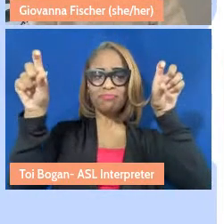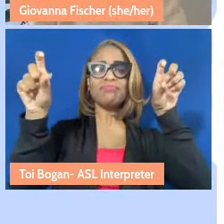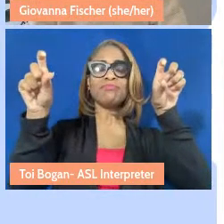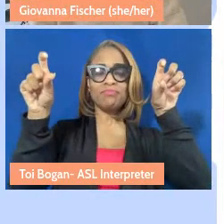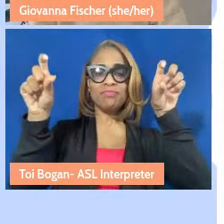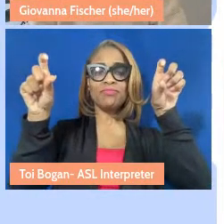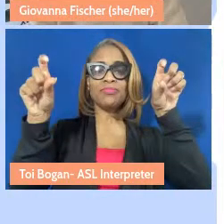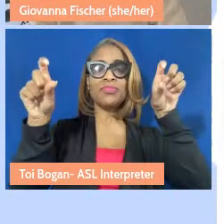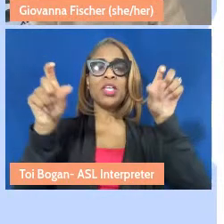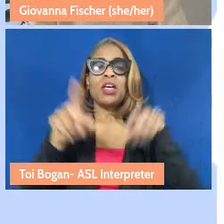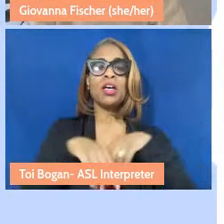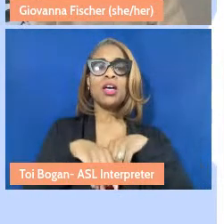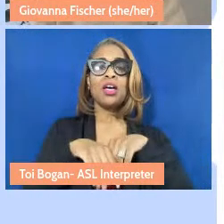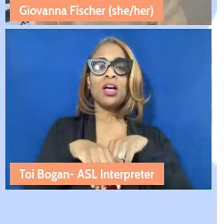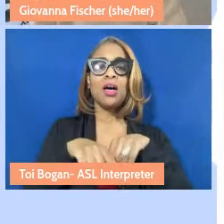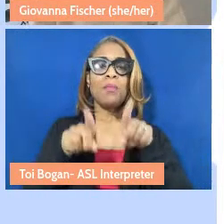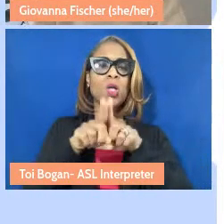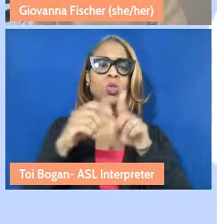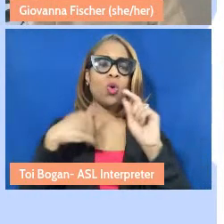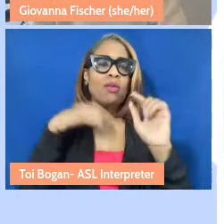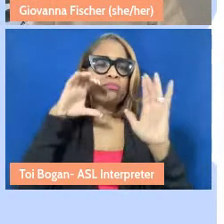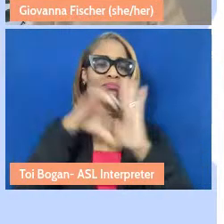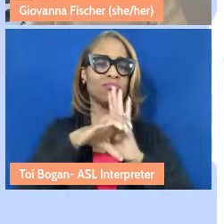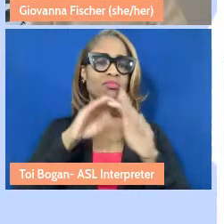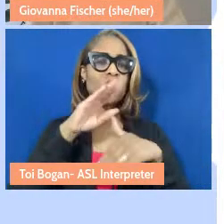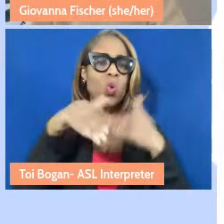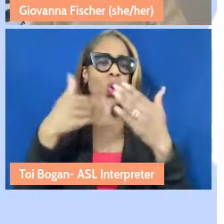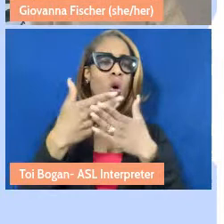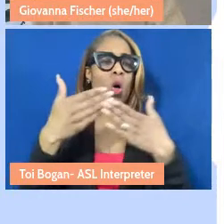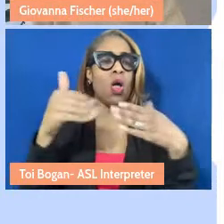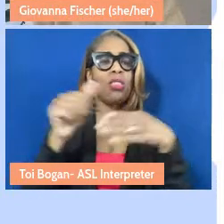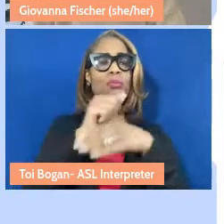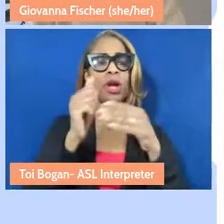to headshots of all of the practitioners that we've profiled through the project.